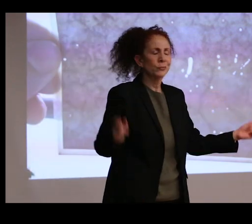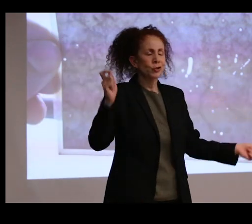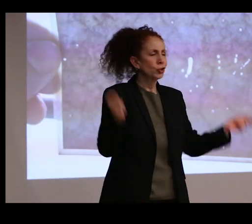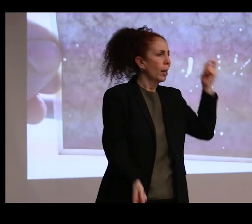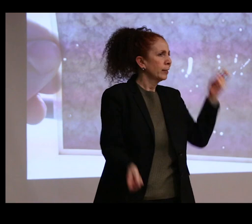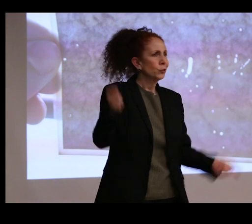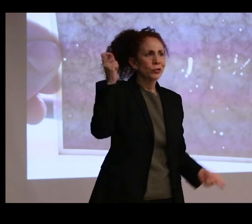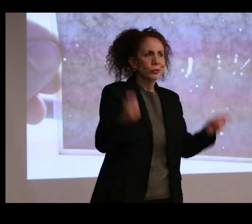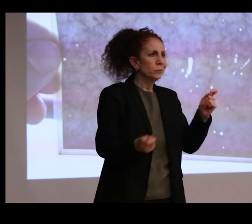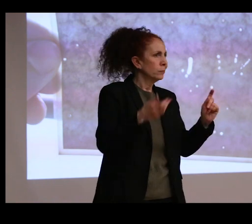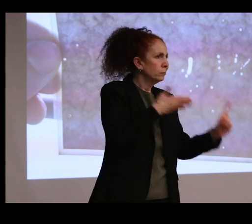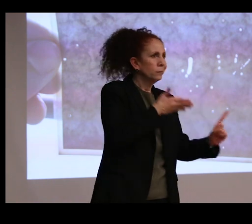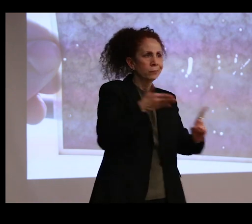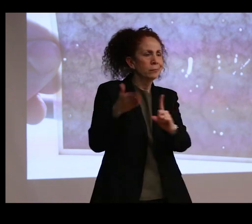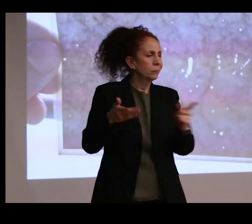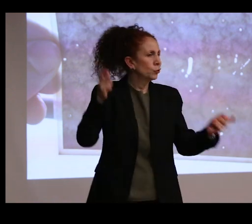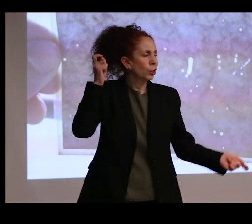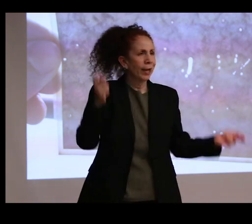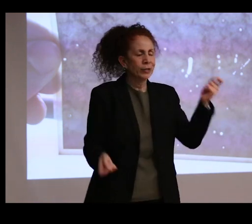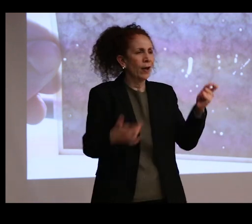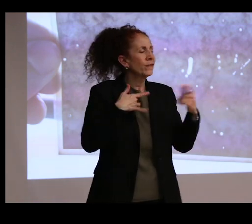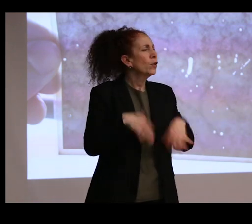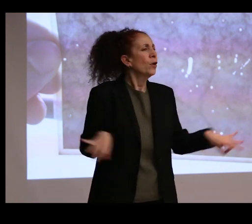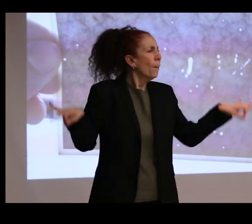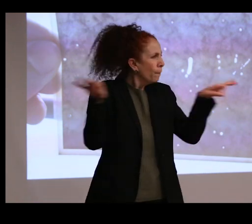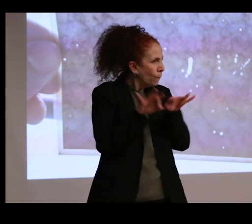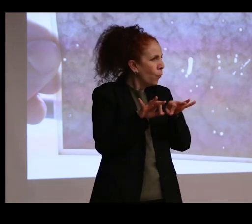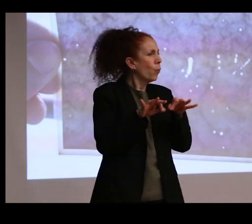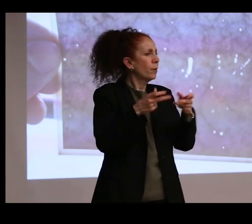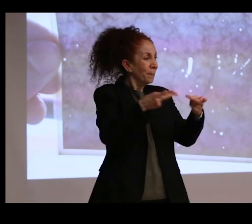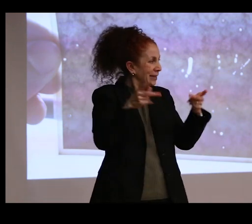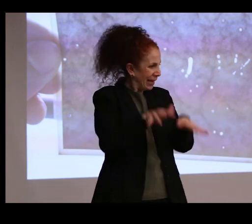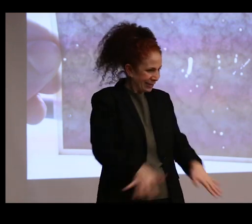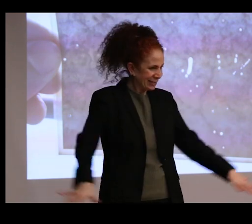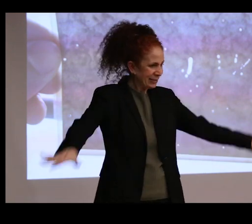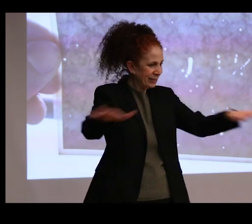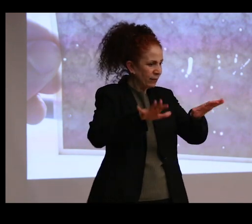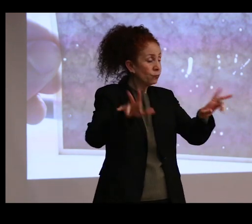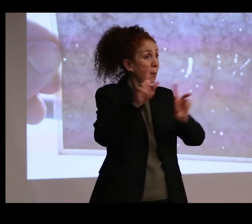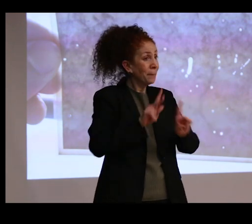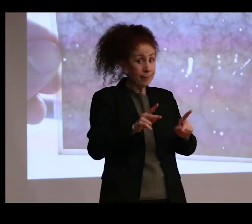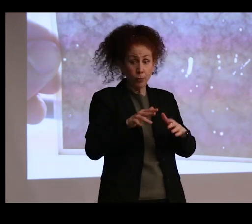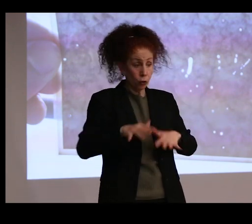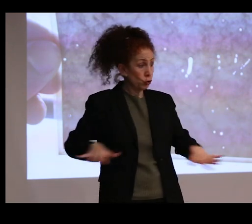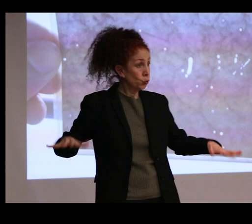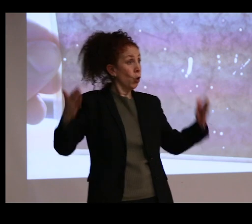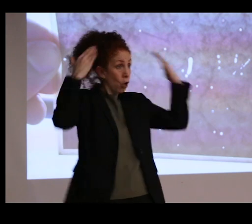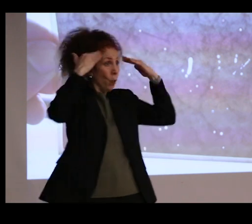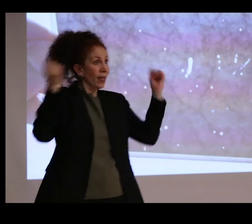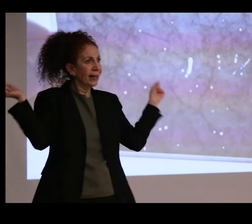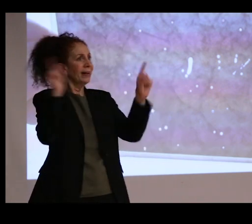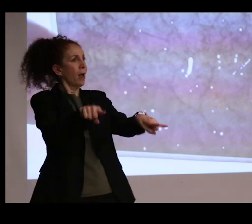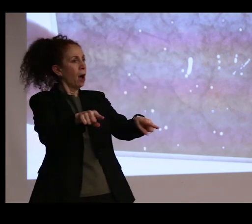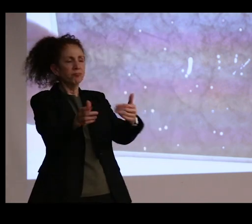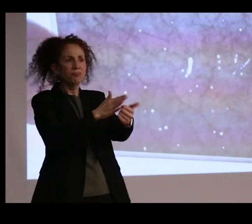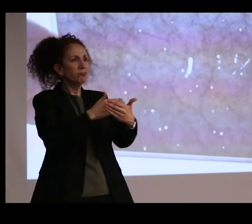And I think it's just such an important place where people could assume they could come under any circumstances.